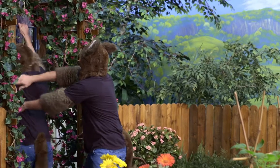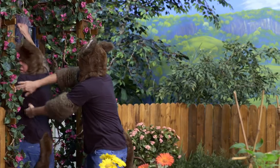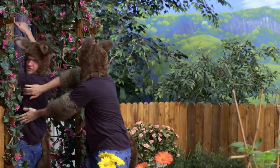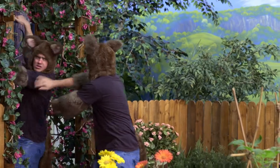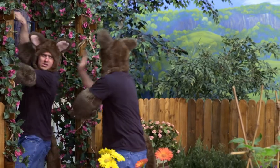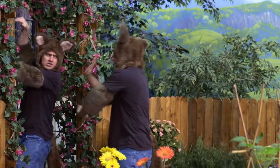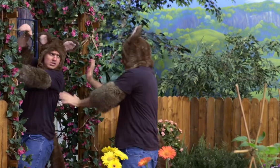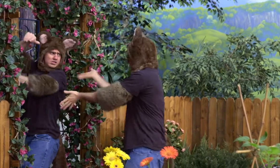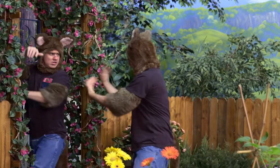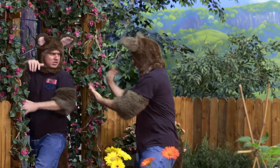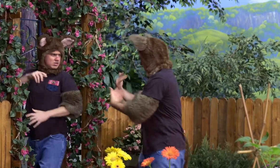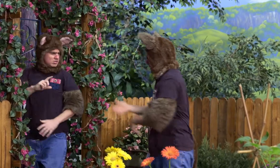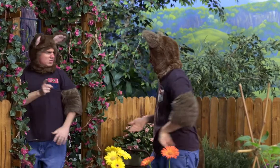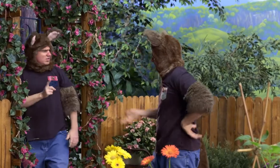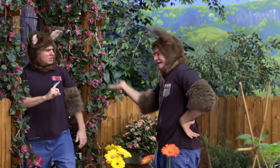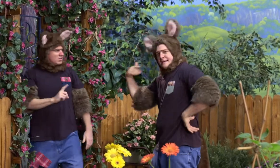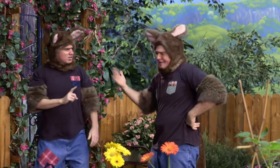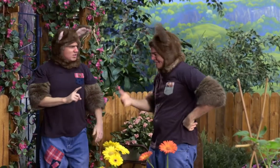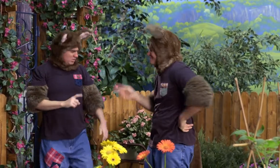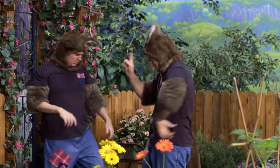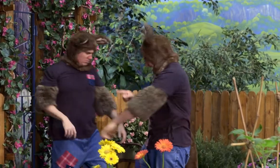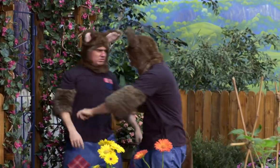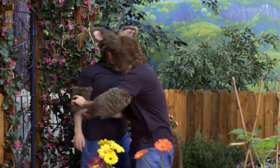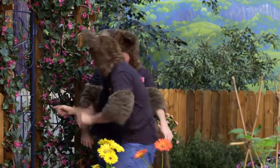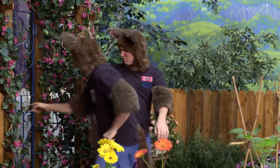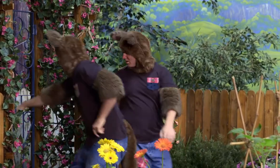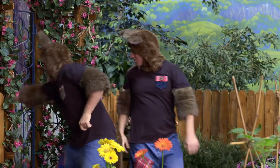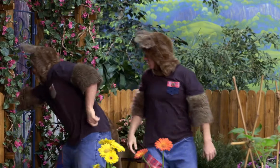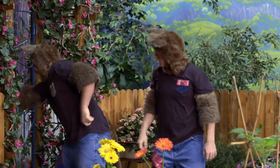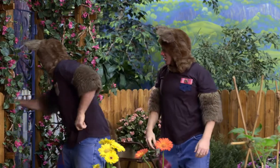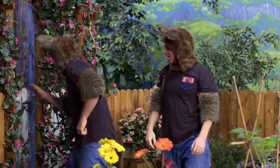Poss, Poss... No, no, no. What? Come here, come here. I'll show you.